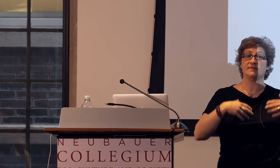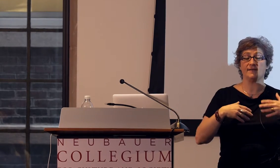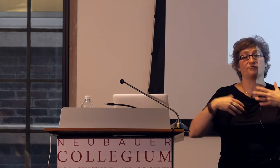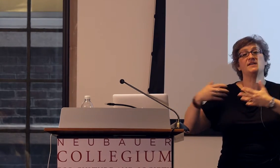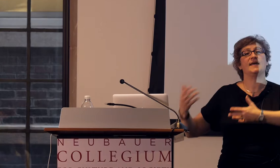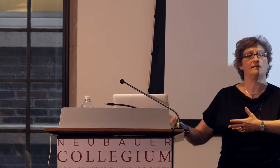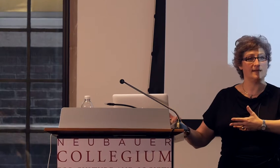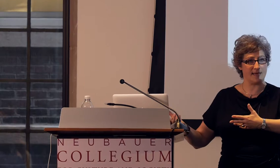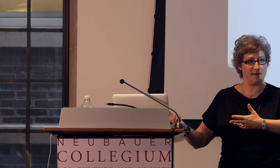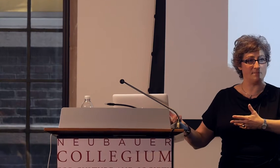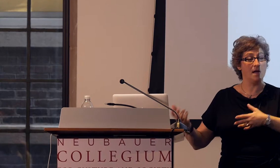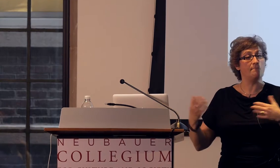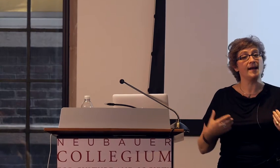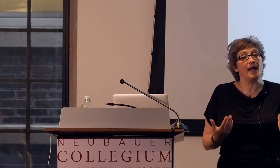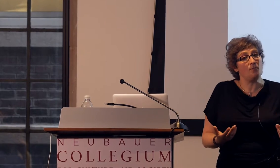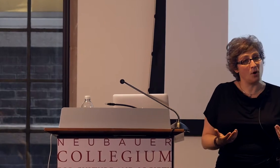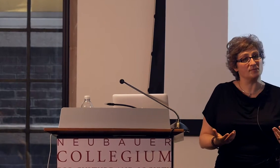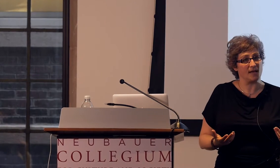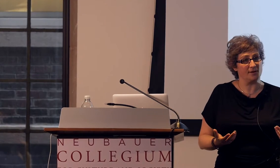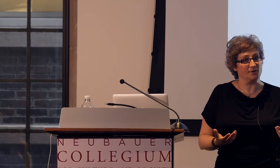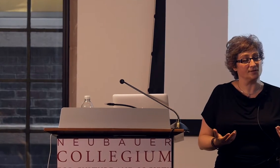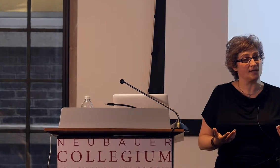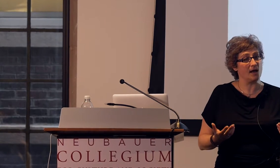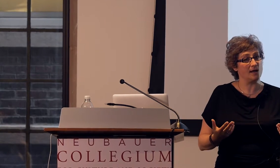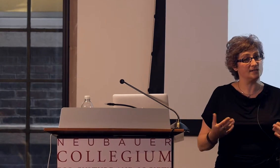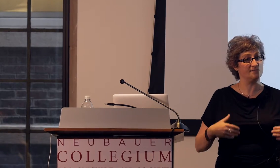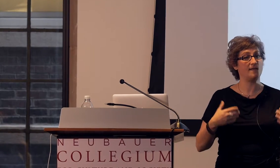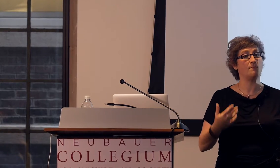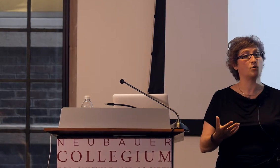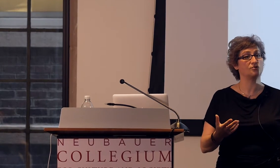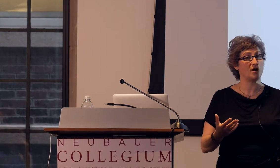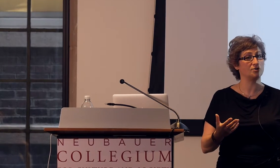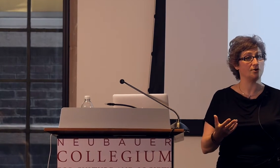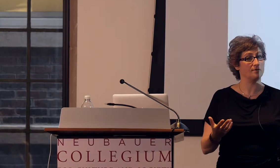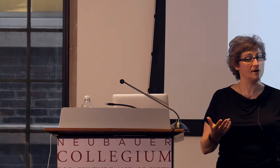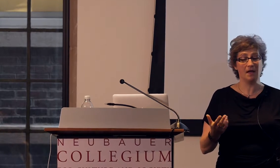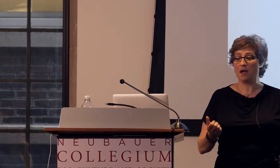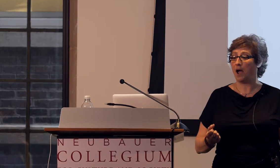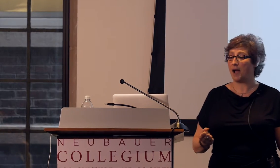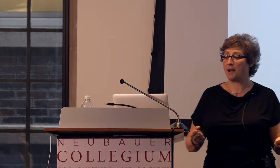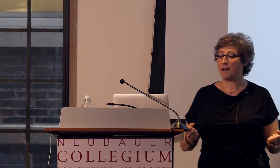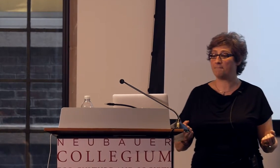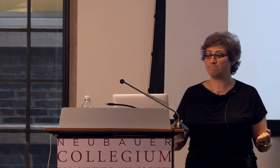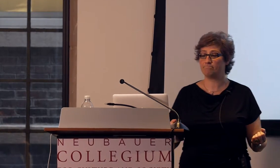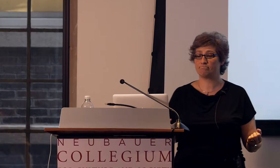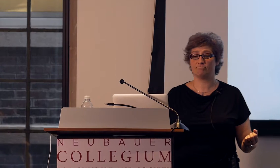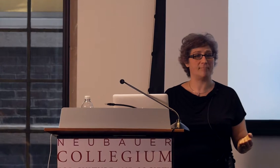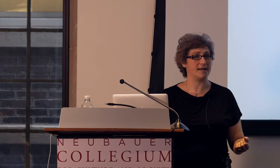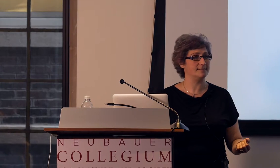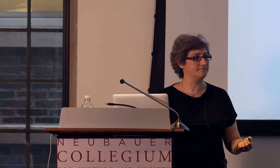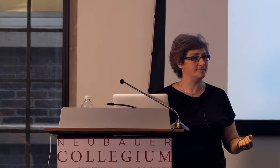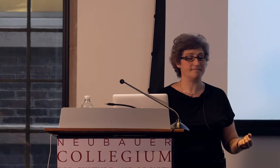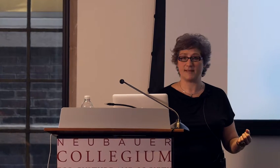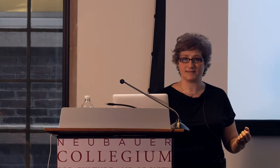and then retelling them might help homesigners develop more structure, but it turns out that it doesn't